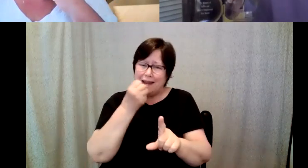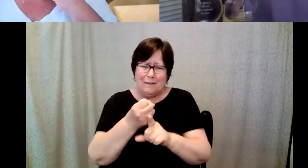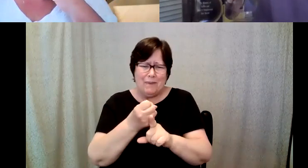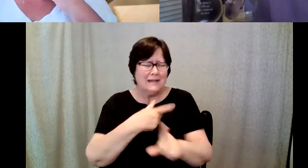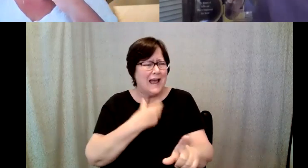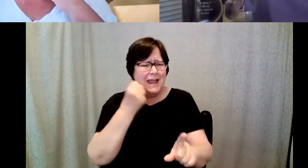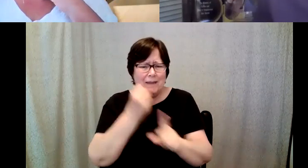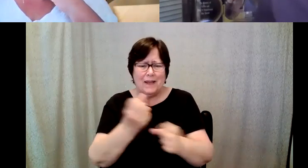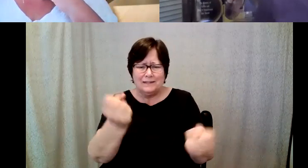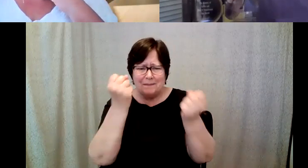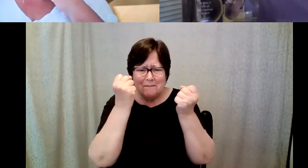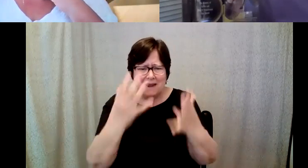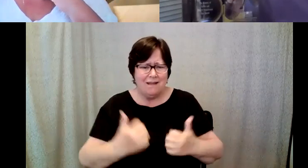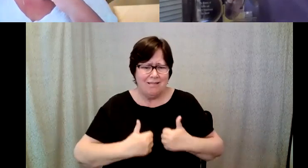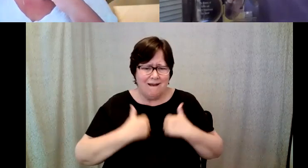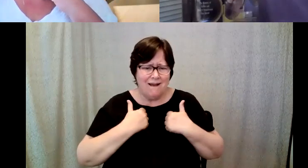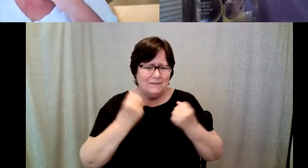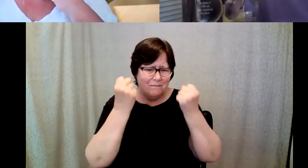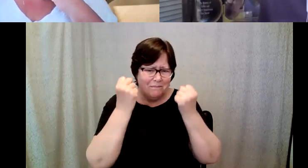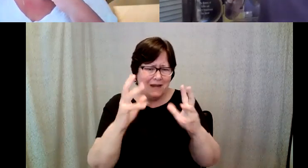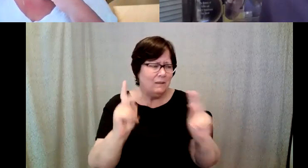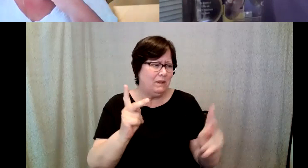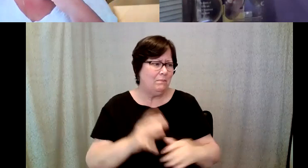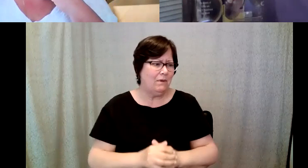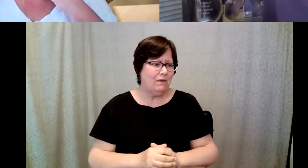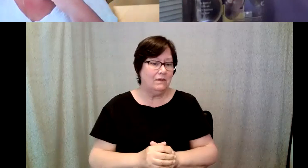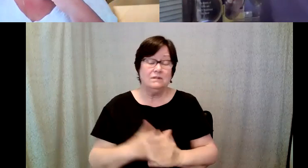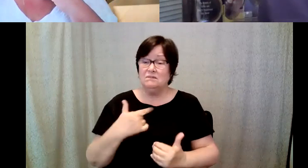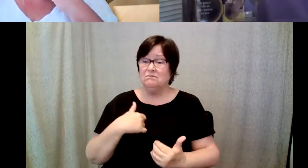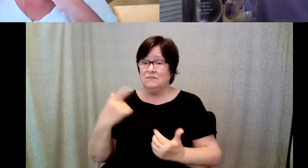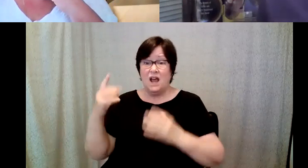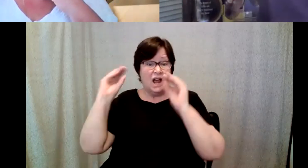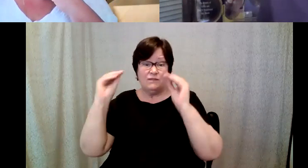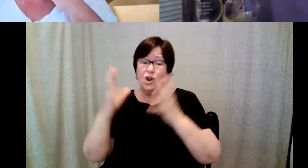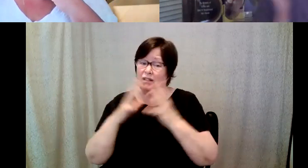people and now today I've taught I've taught a number of classes for the SCA i've now taught